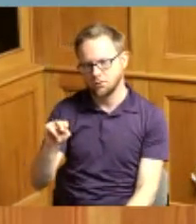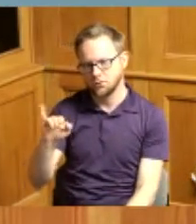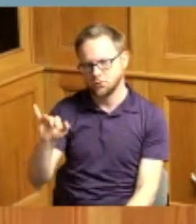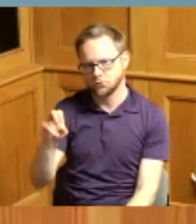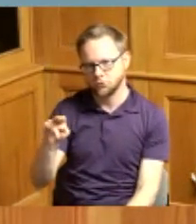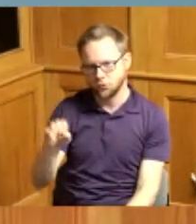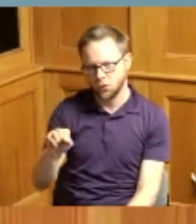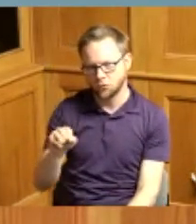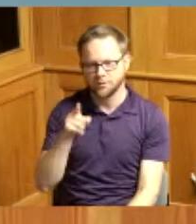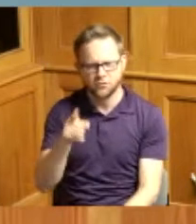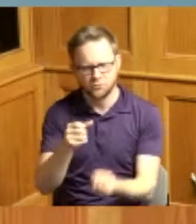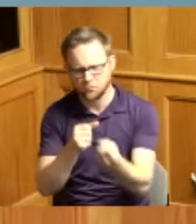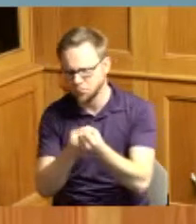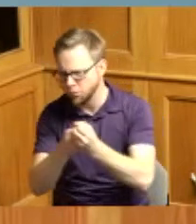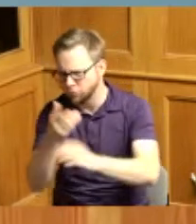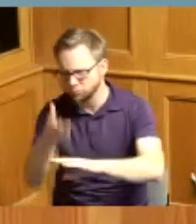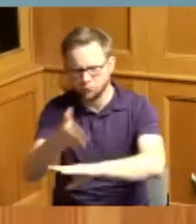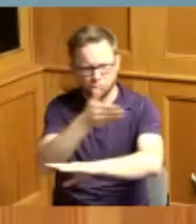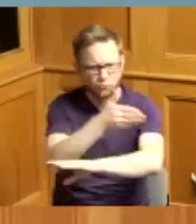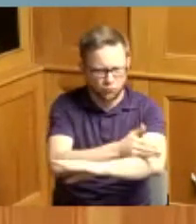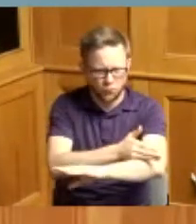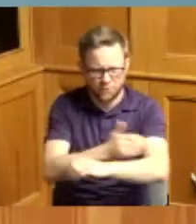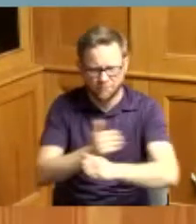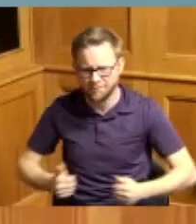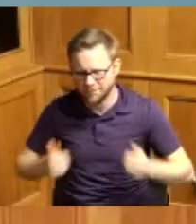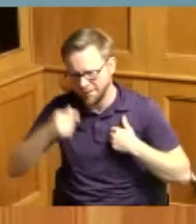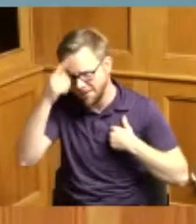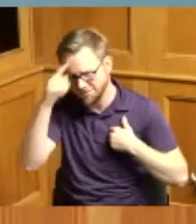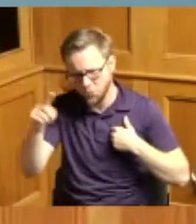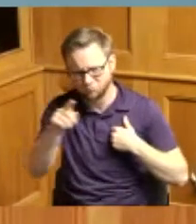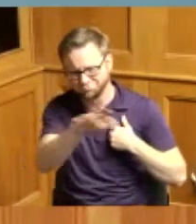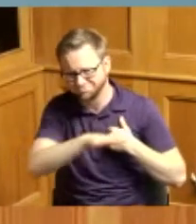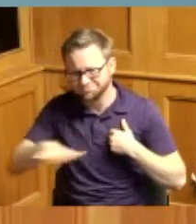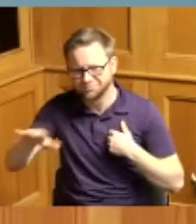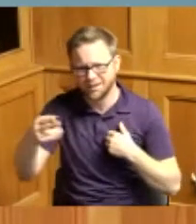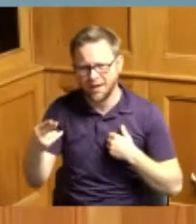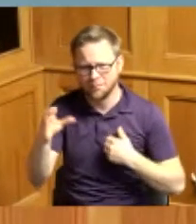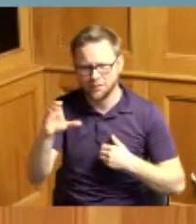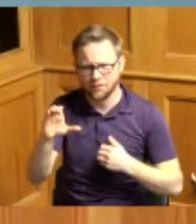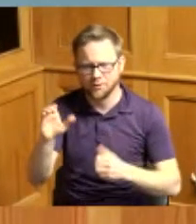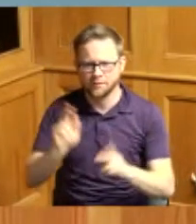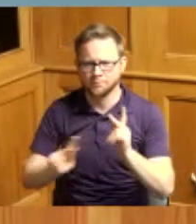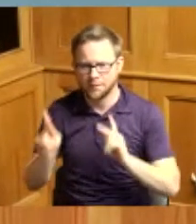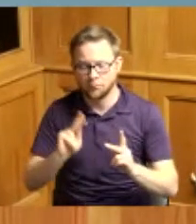betterment of the citizens of Hamilton County now therefore be a further proclaim that the Board of